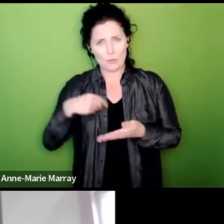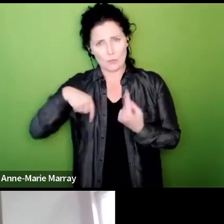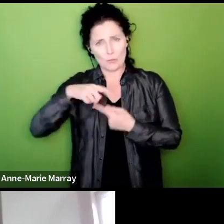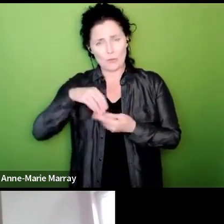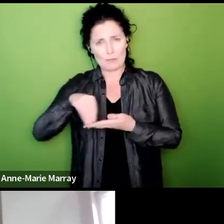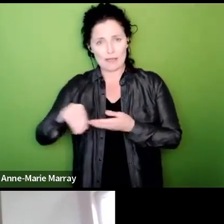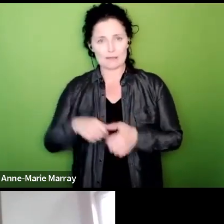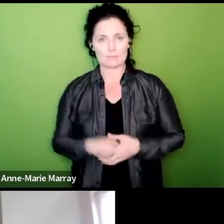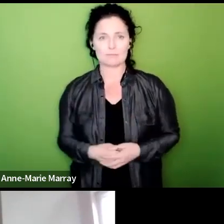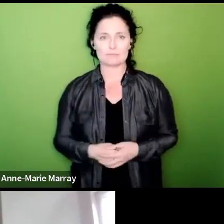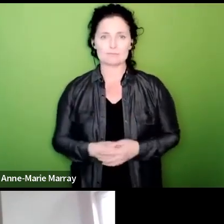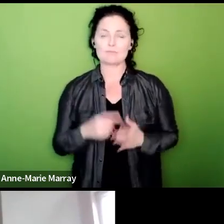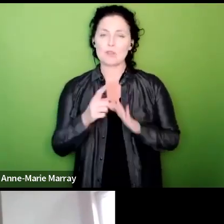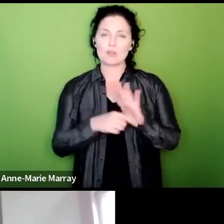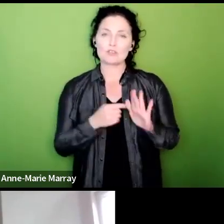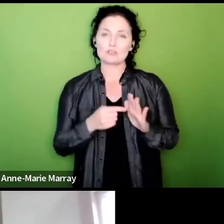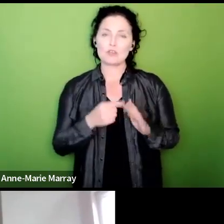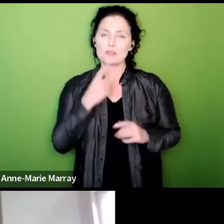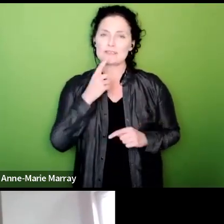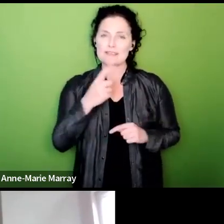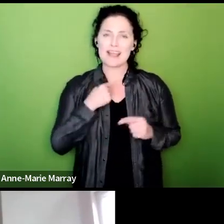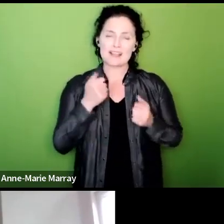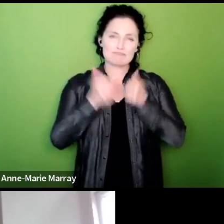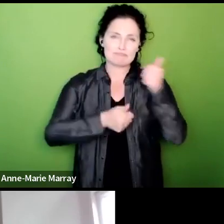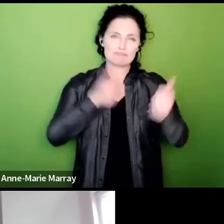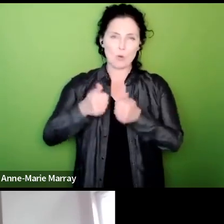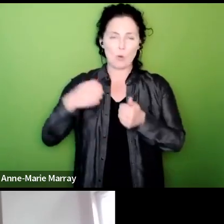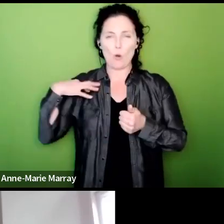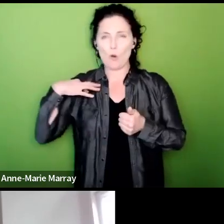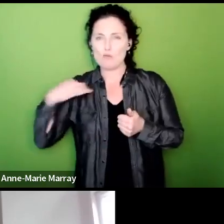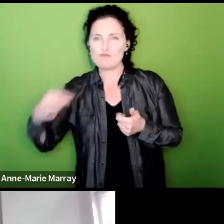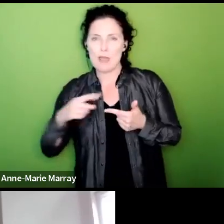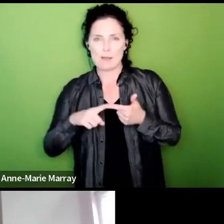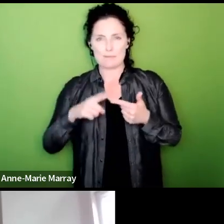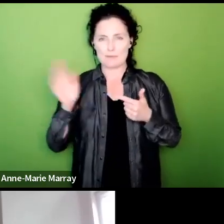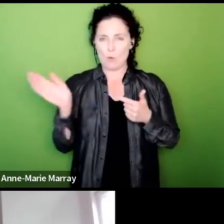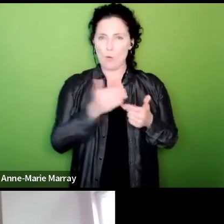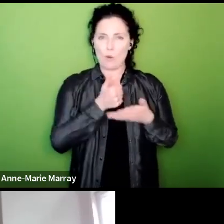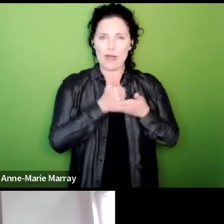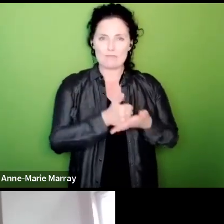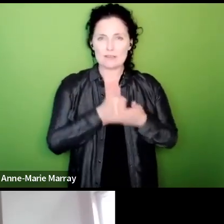the Reps and the Advocates but let's also thank all members it's their union and and John that's